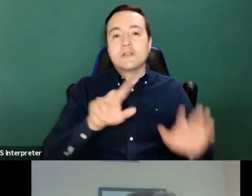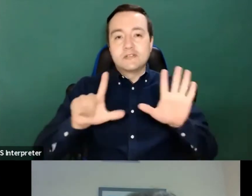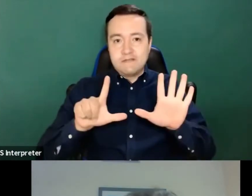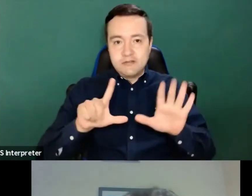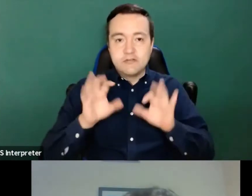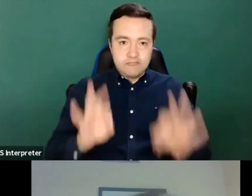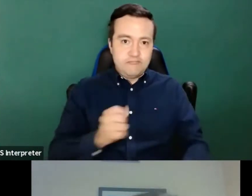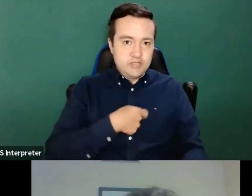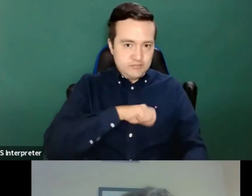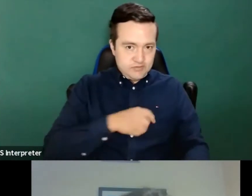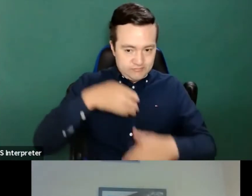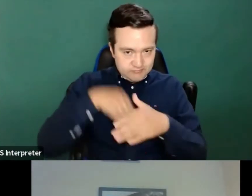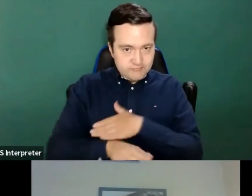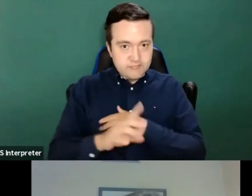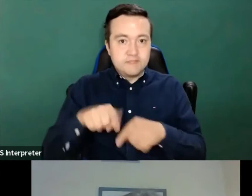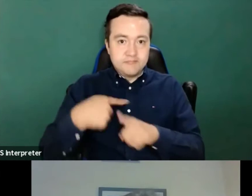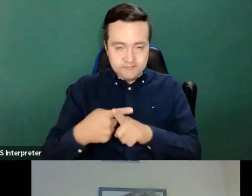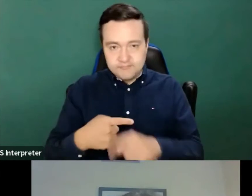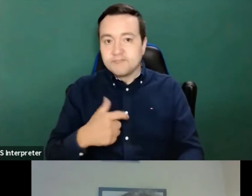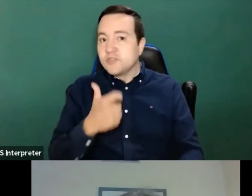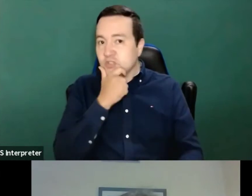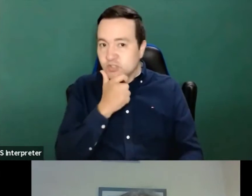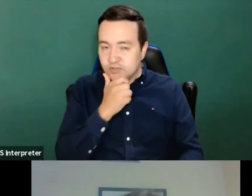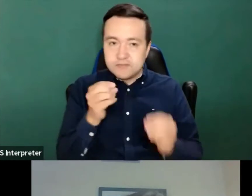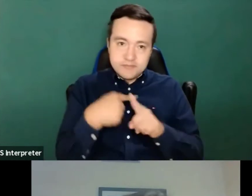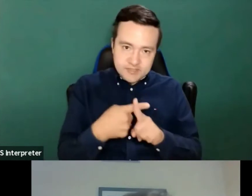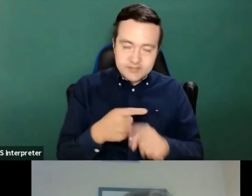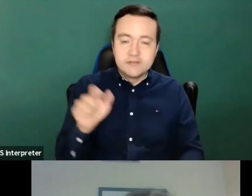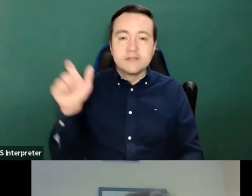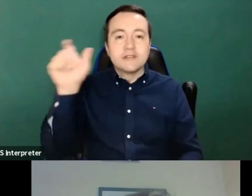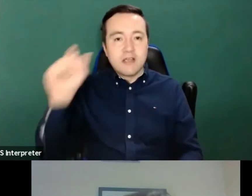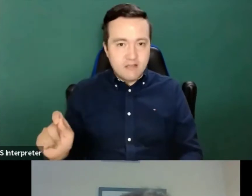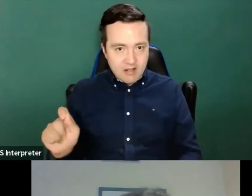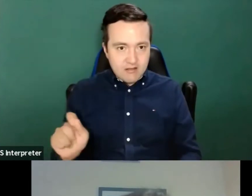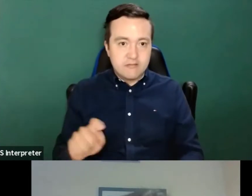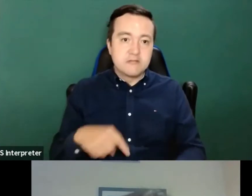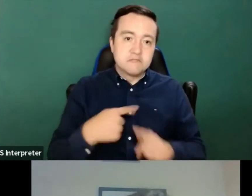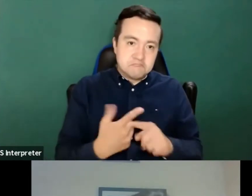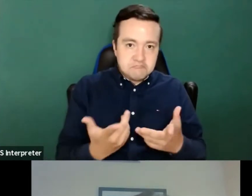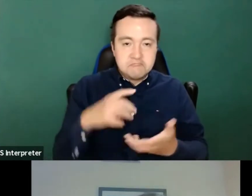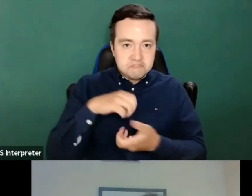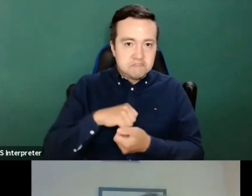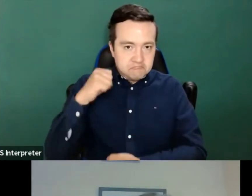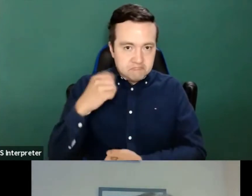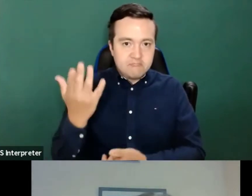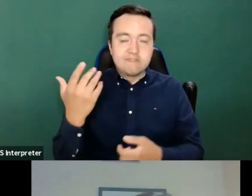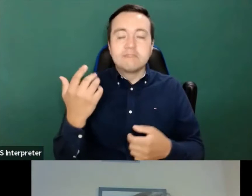I'm partially sighted. I'm Spanish, I speak English and Italian. And he has a law degree and another one in political science.